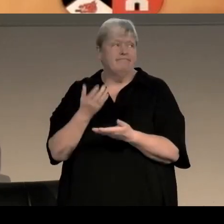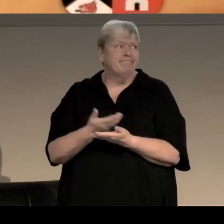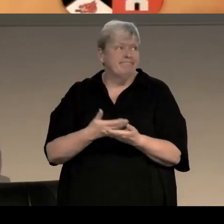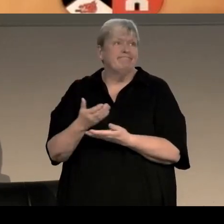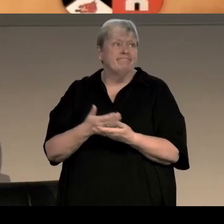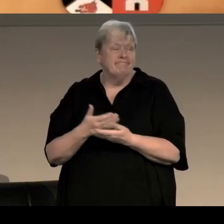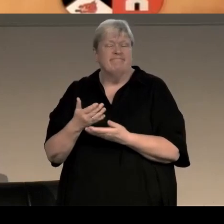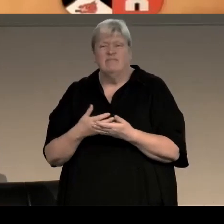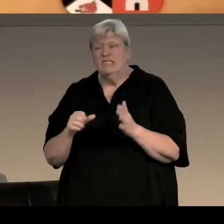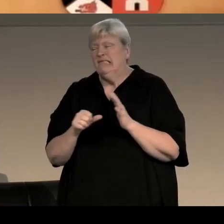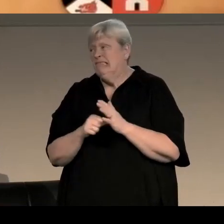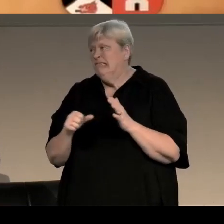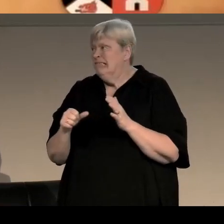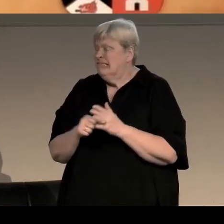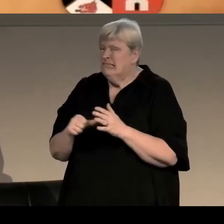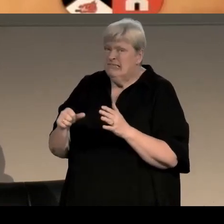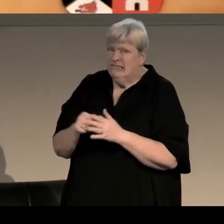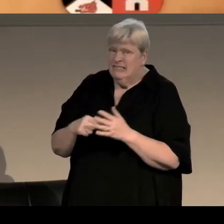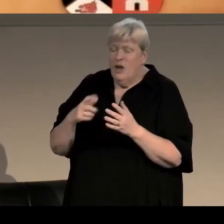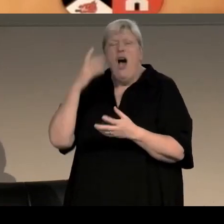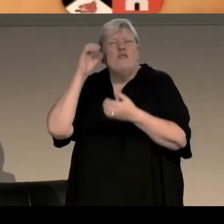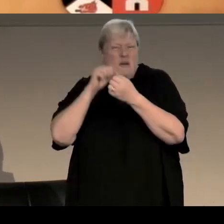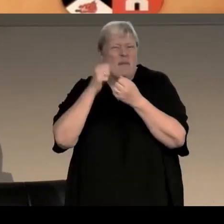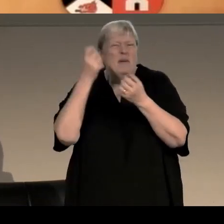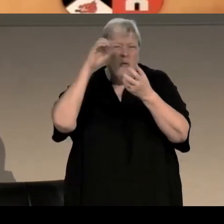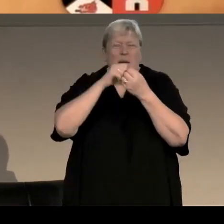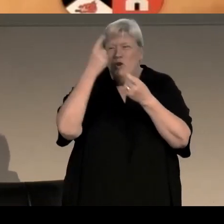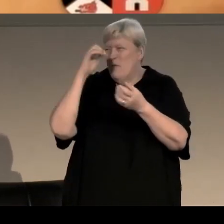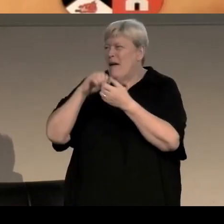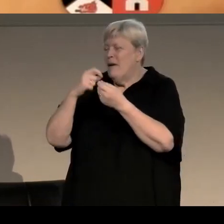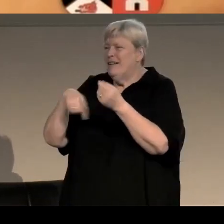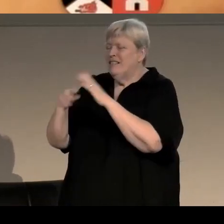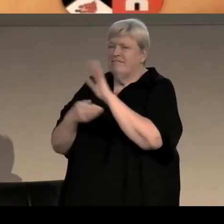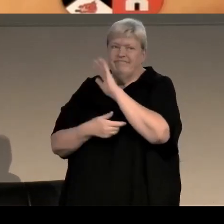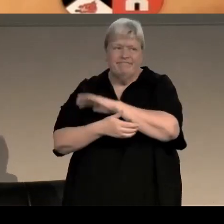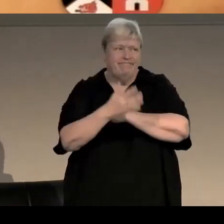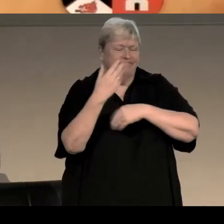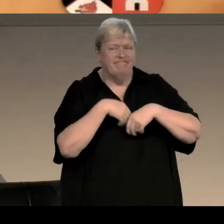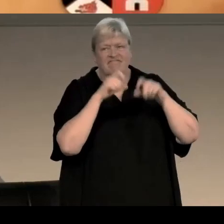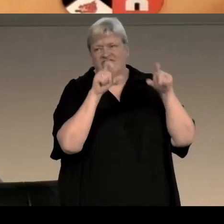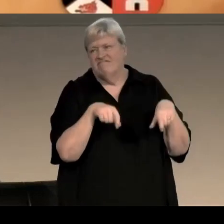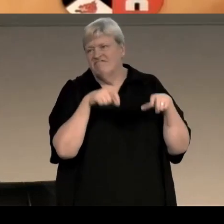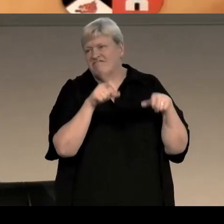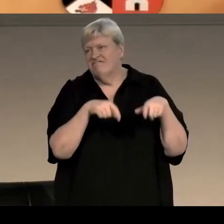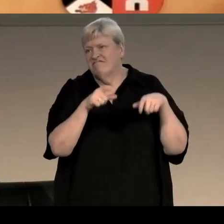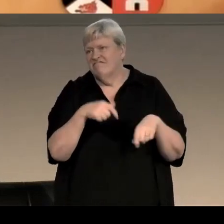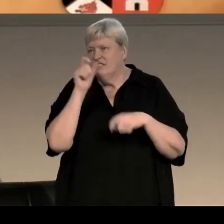veered on to the comforting common ground of reminiscence, then backed into a cul de sac of gossip about people she didn’t remember or had never met.